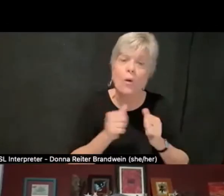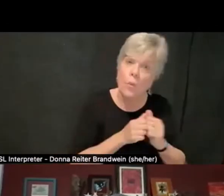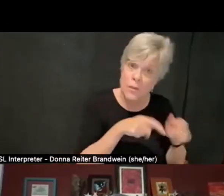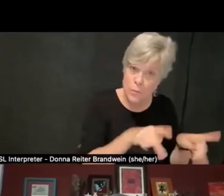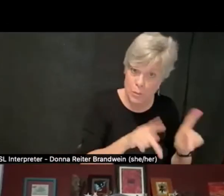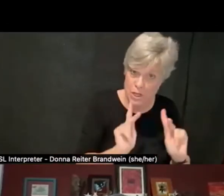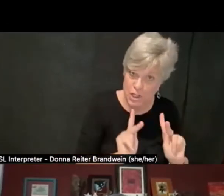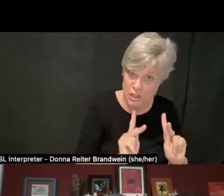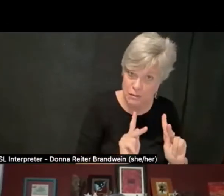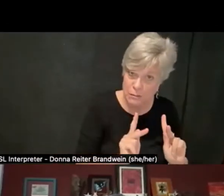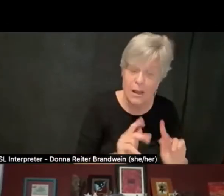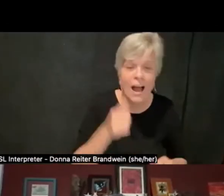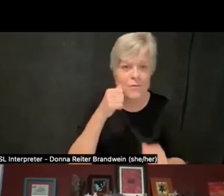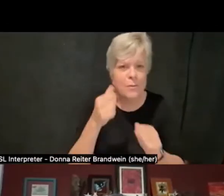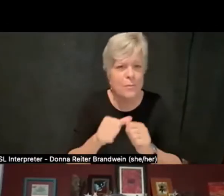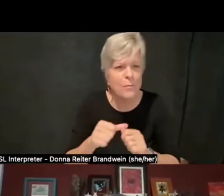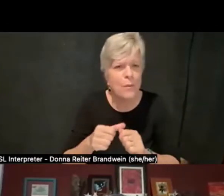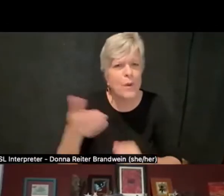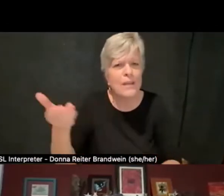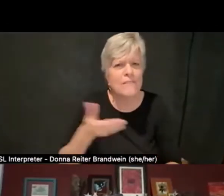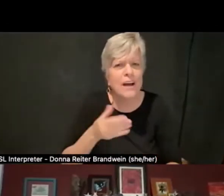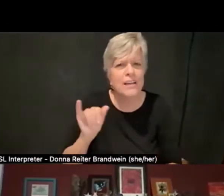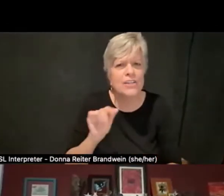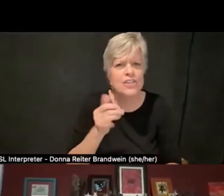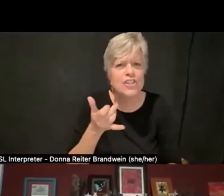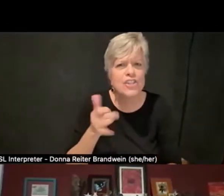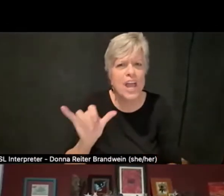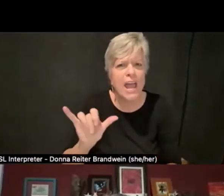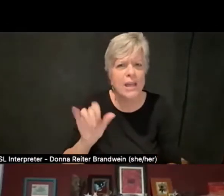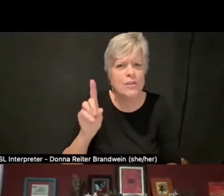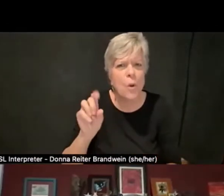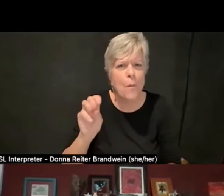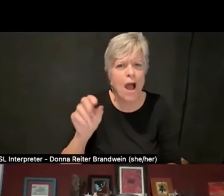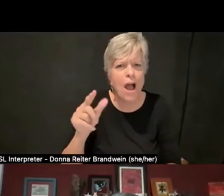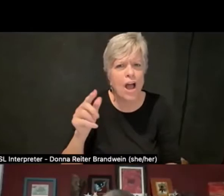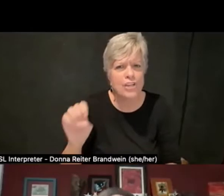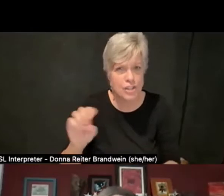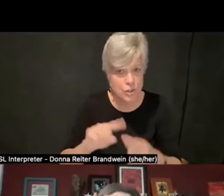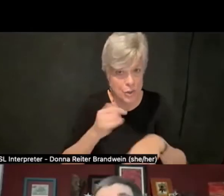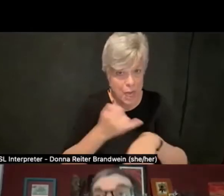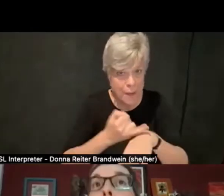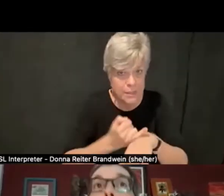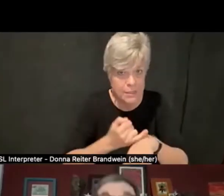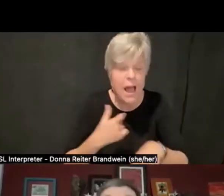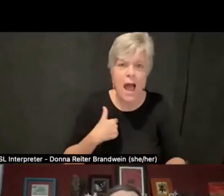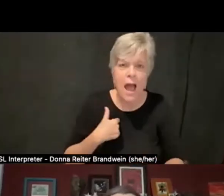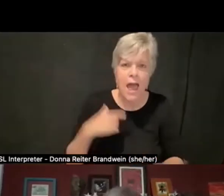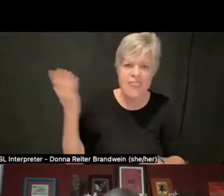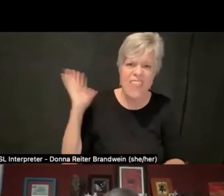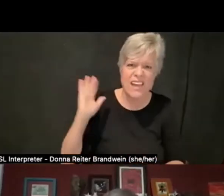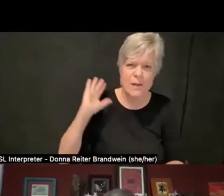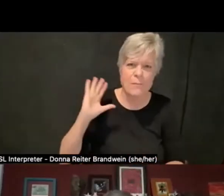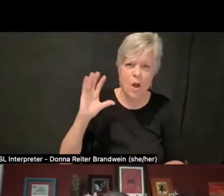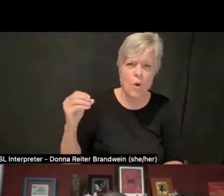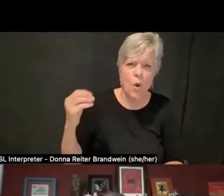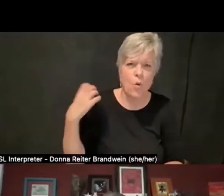Jay Dolmage to campus, and at the time I was a co-chair for a council on diversity and inclusion,